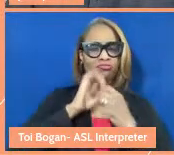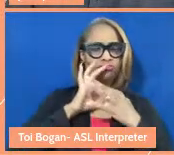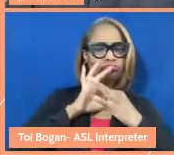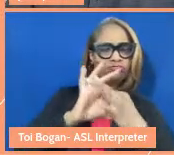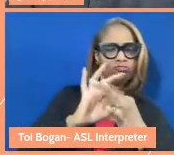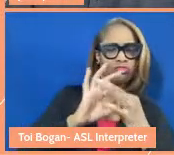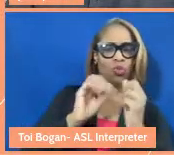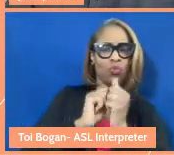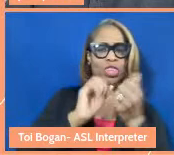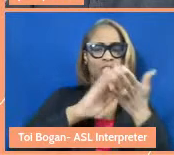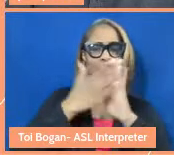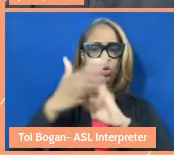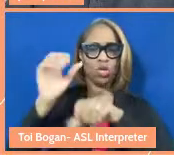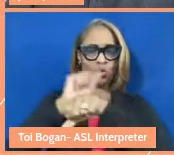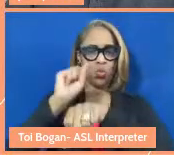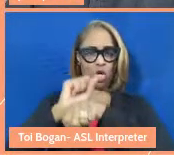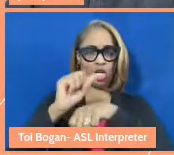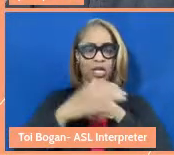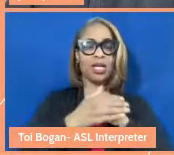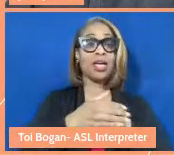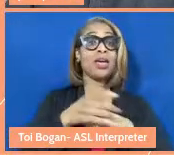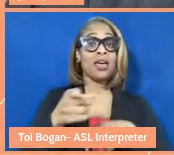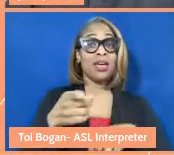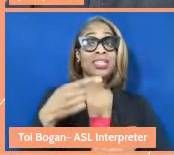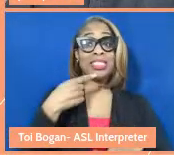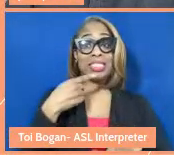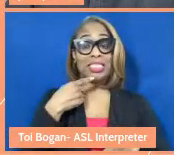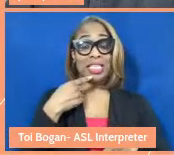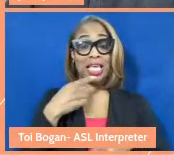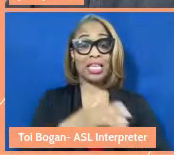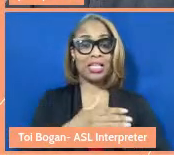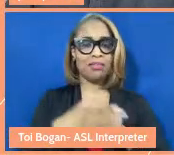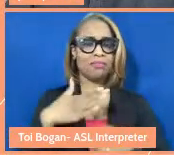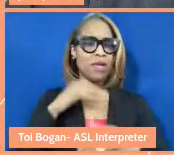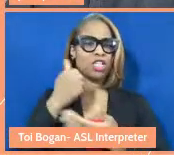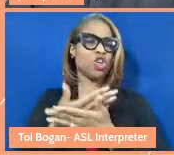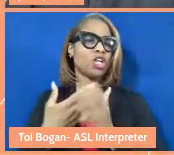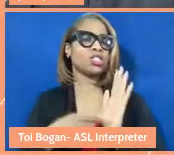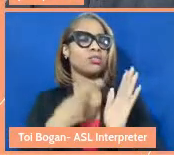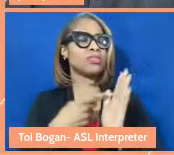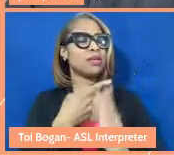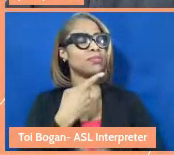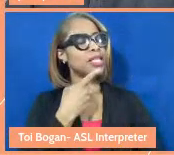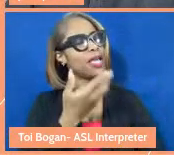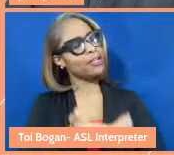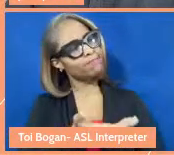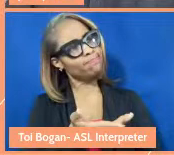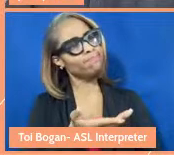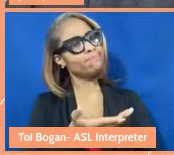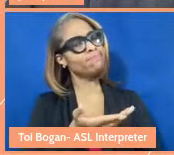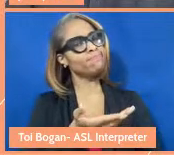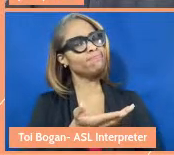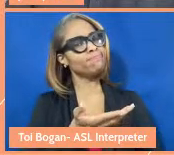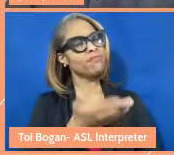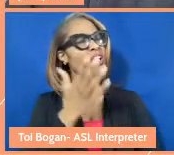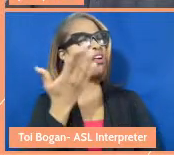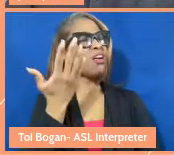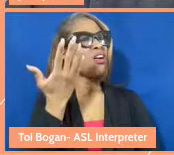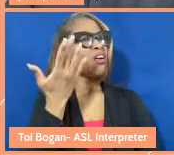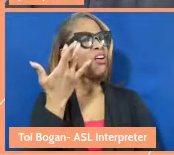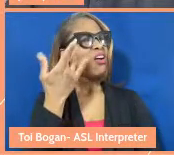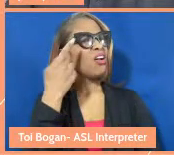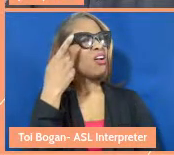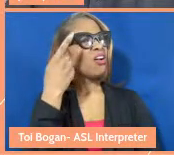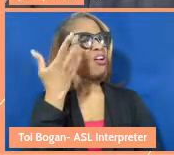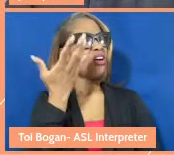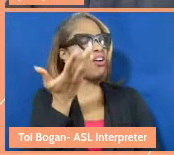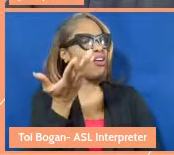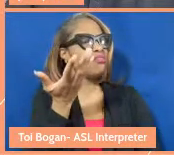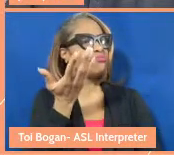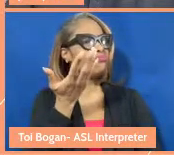community work. And she said, "My daughter will sometimes say, 'Why can't we spend more time